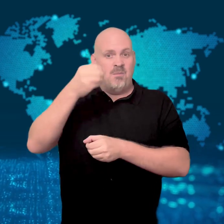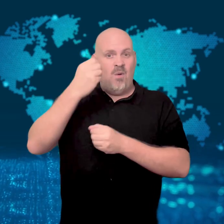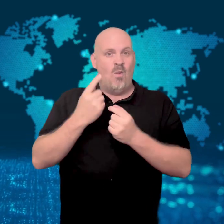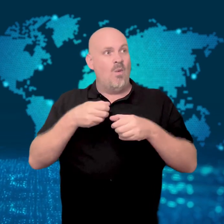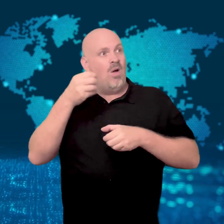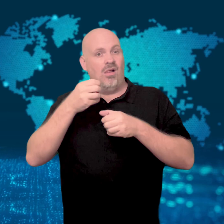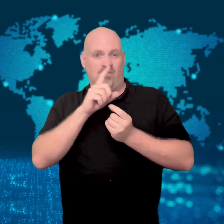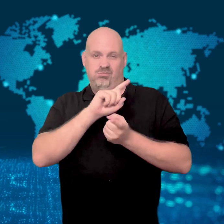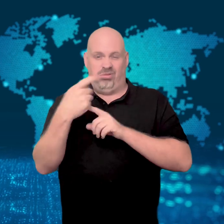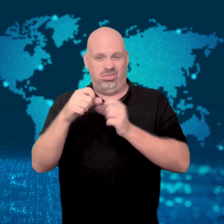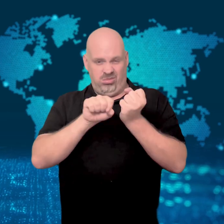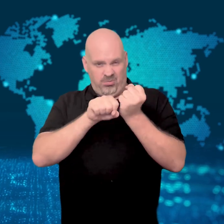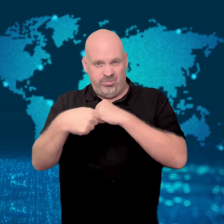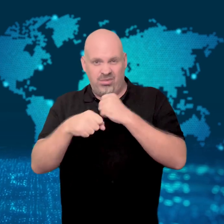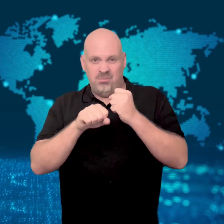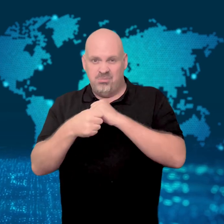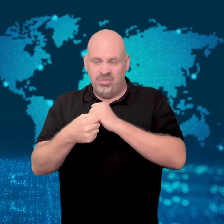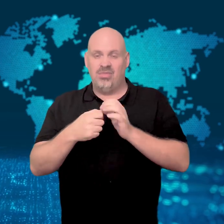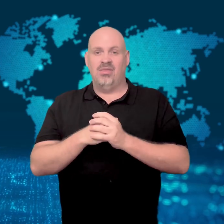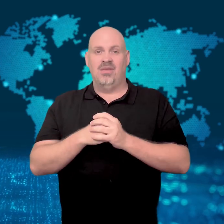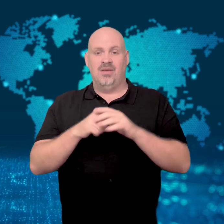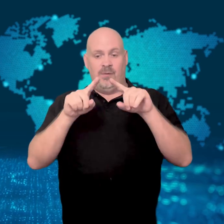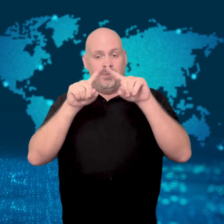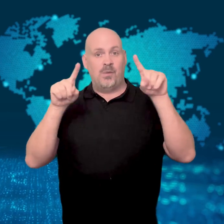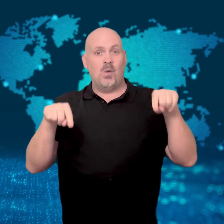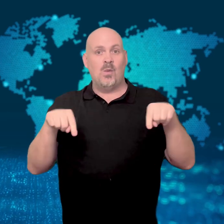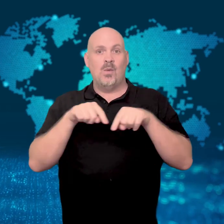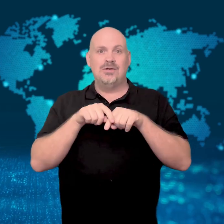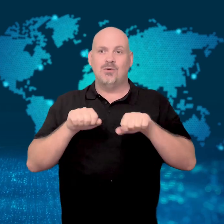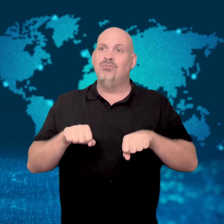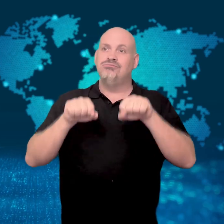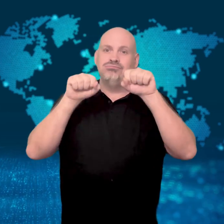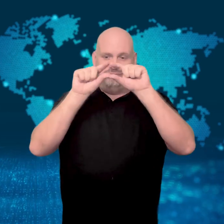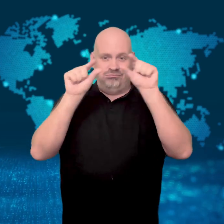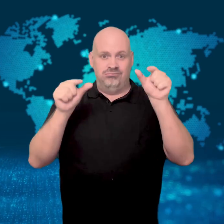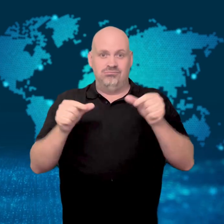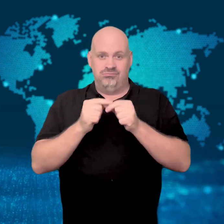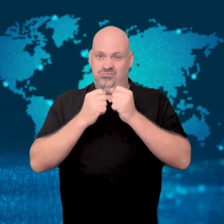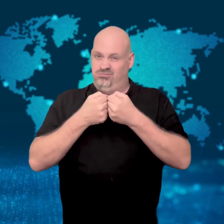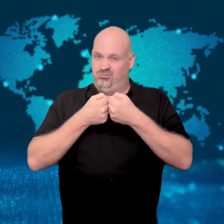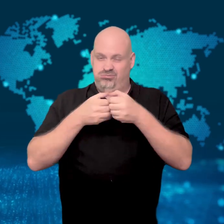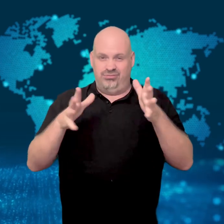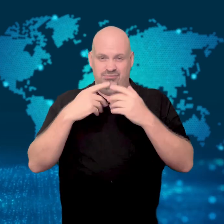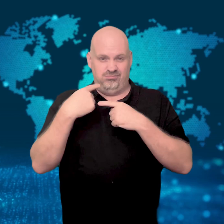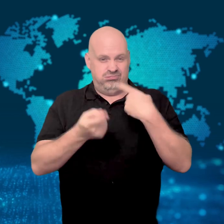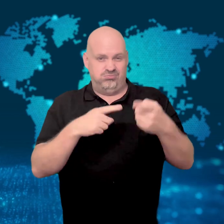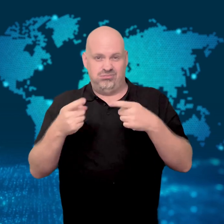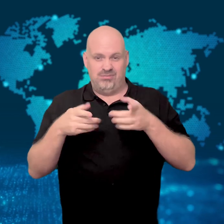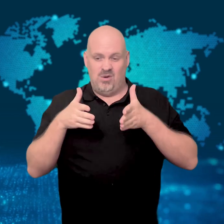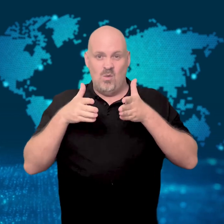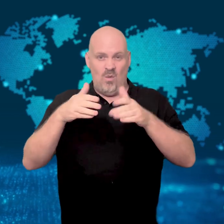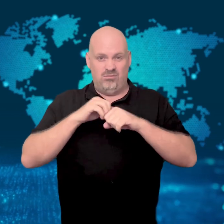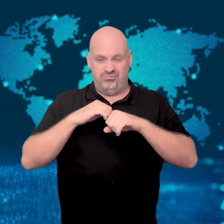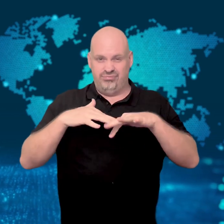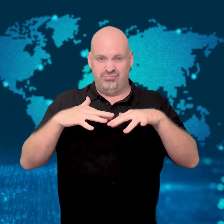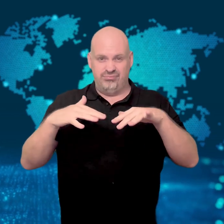Christmas decorations as well as twisted poles